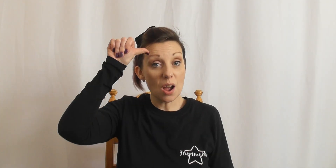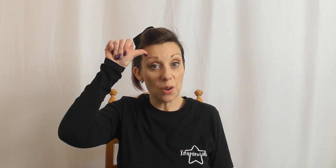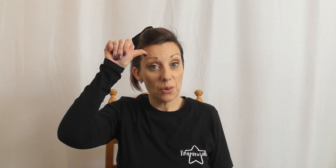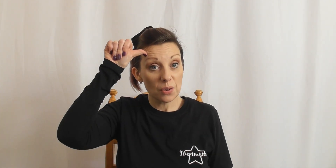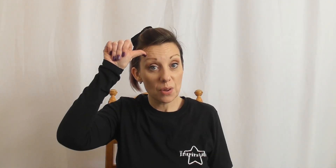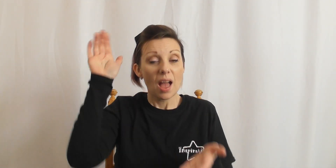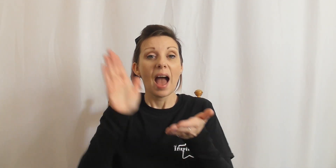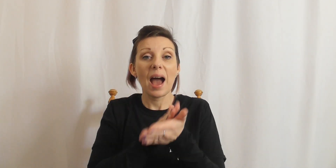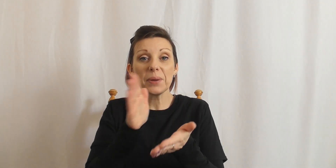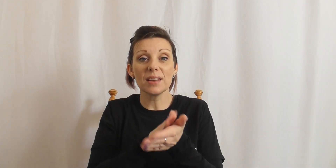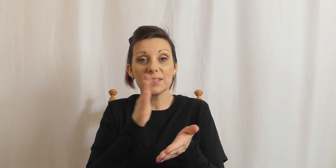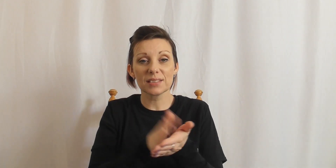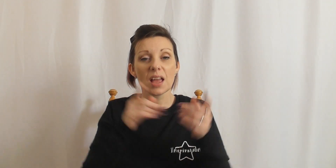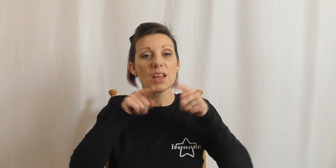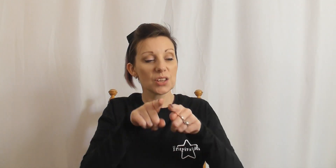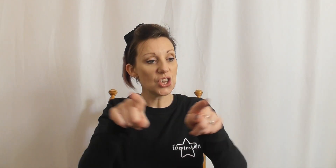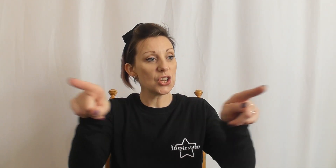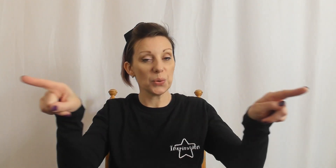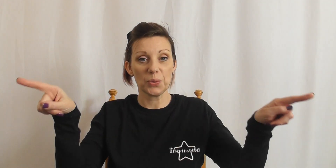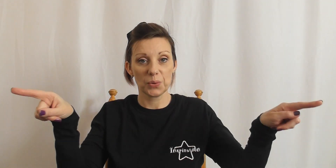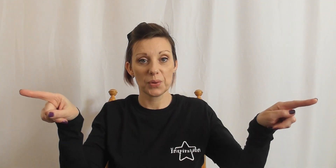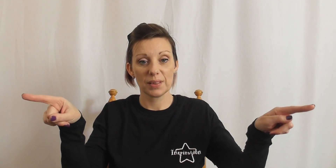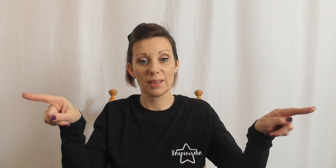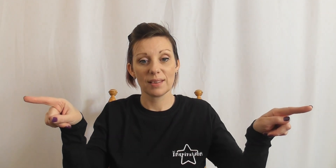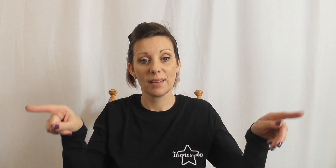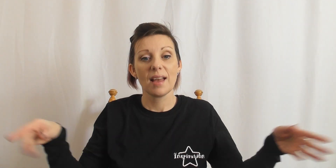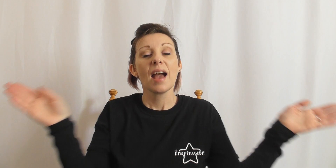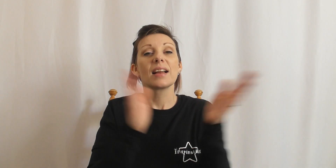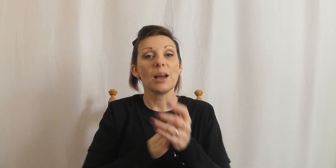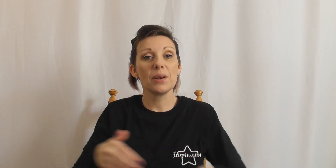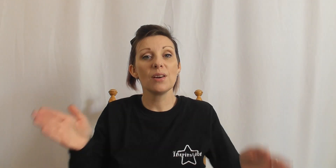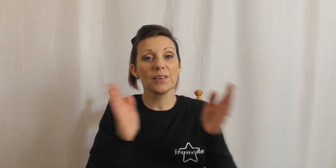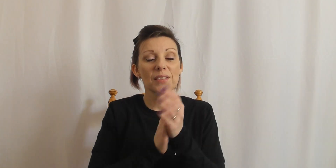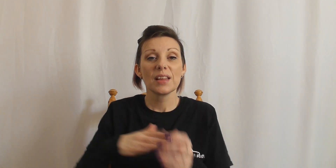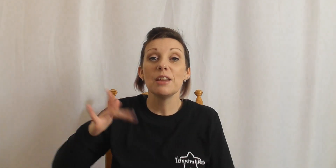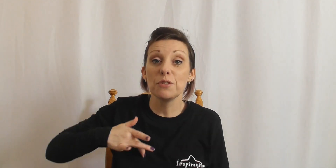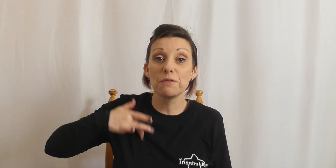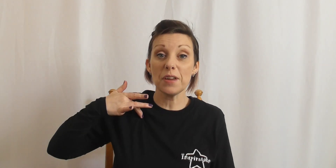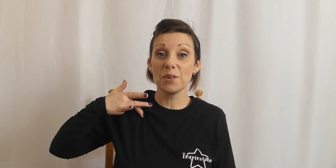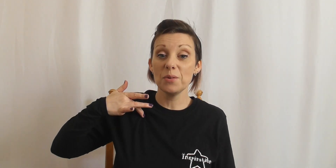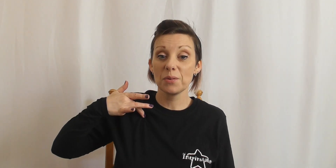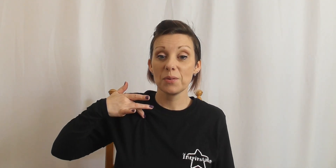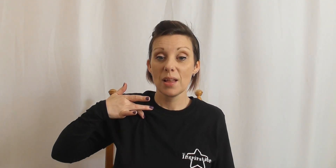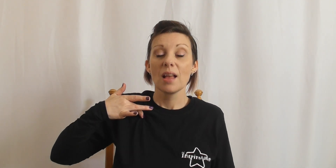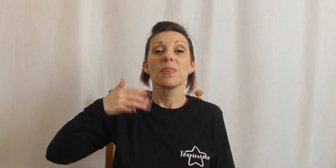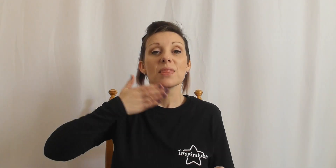know happiness you clap along if you feel